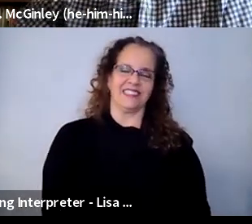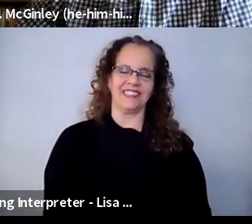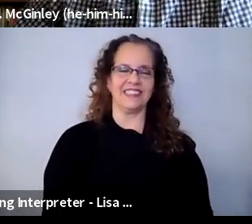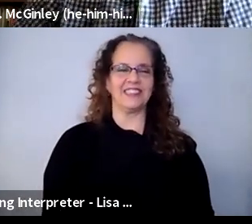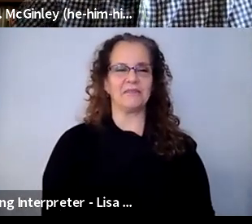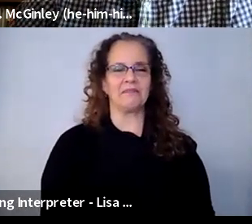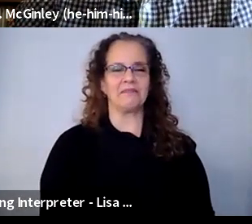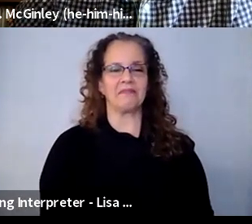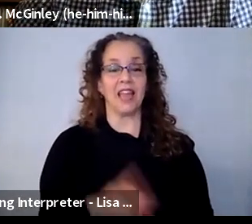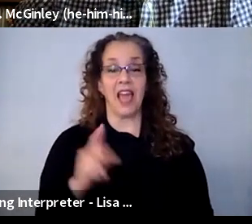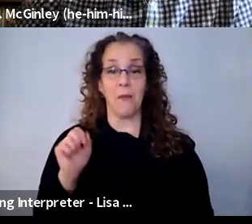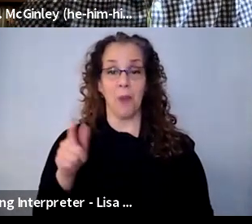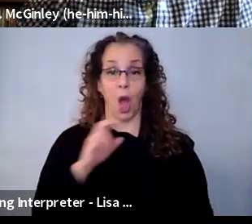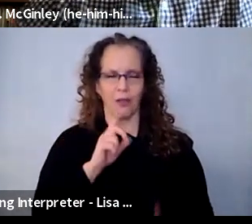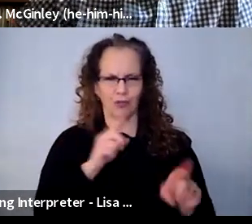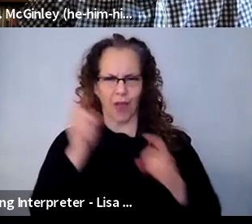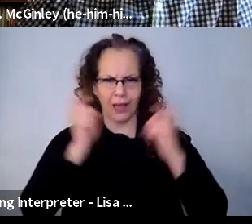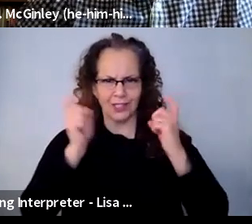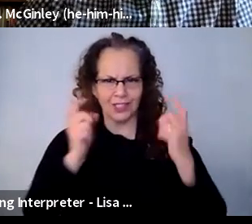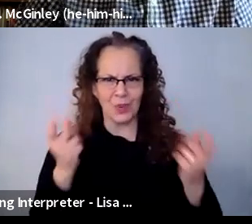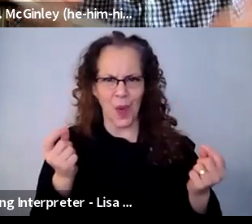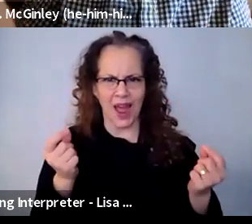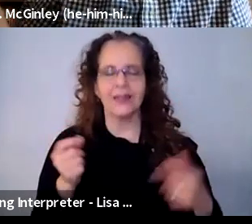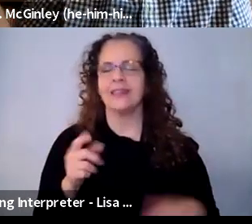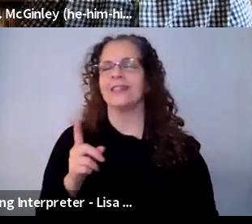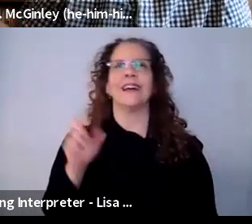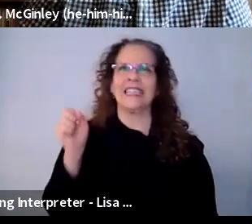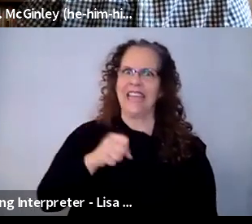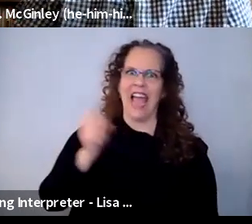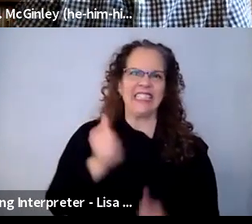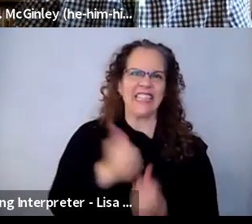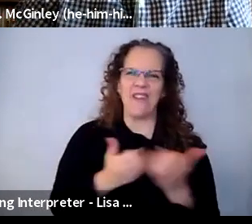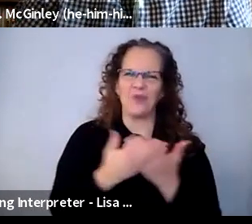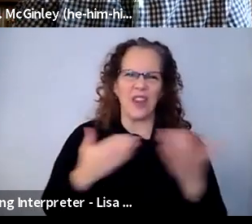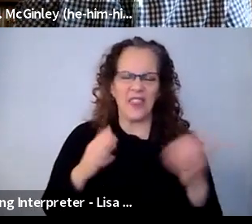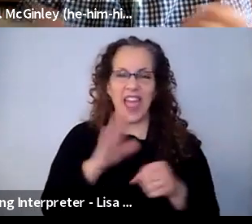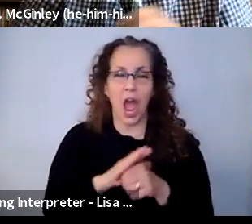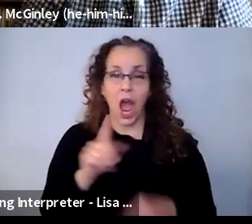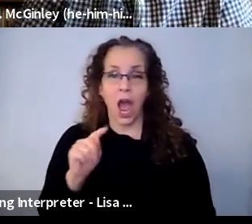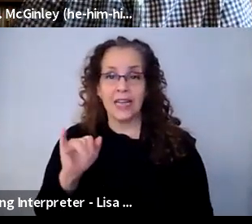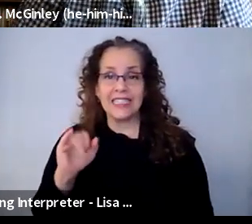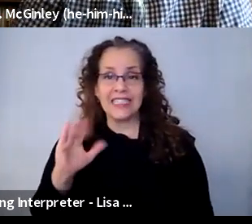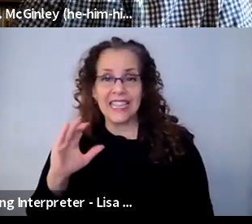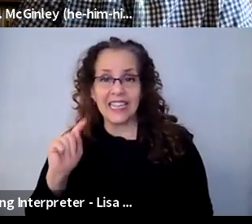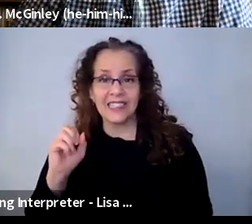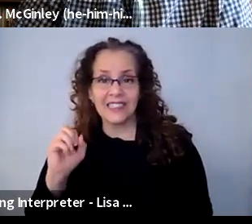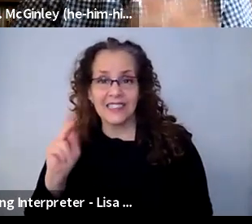Paul Brewster McGinley: I mean, everything's able to be a TikTok. We've had Ratatouille the Musical on TikTok. So yes, I